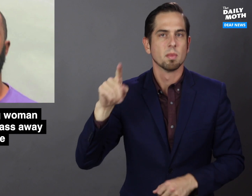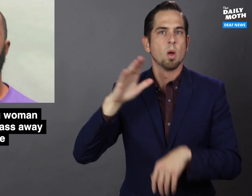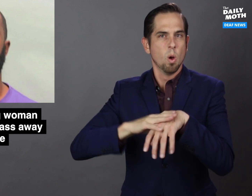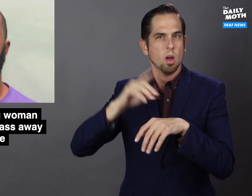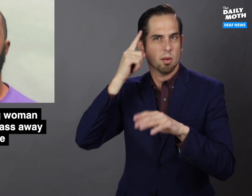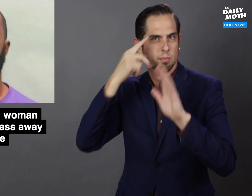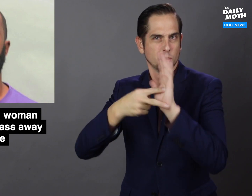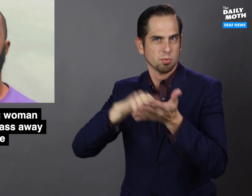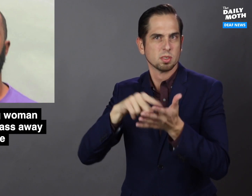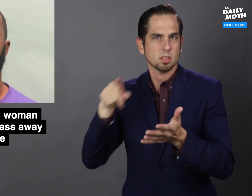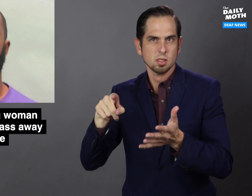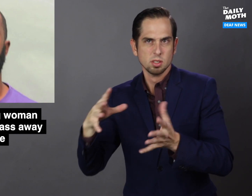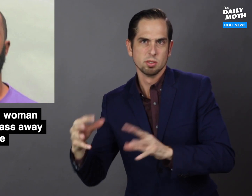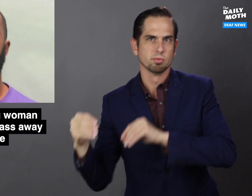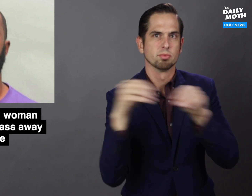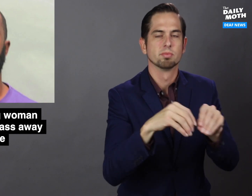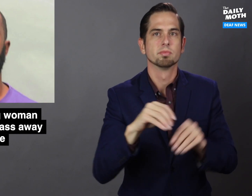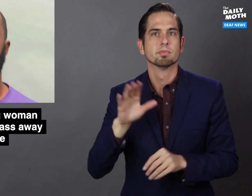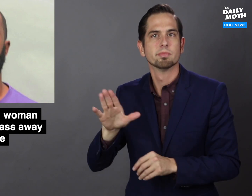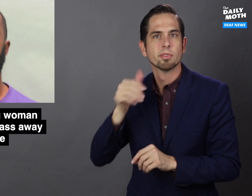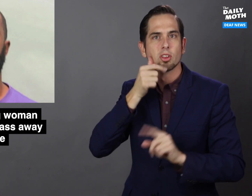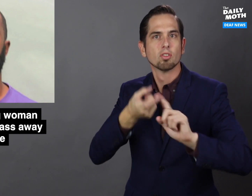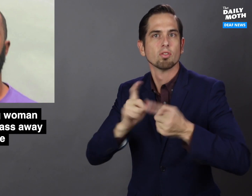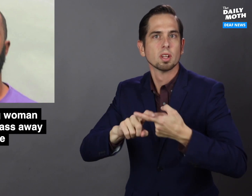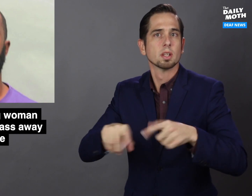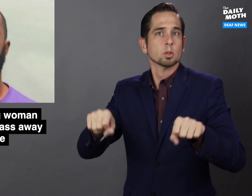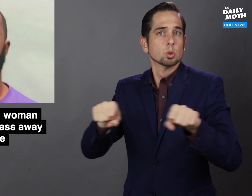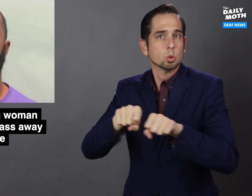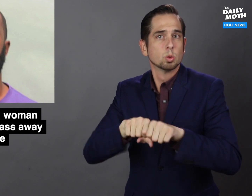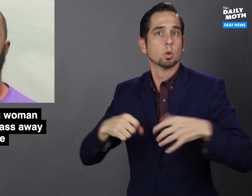purposefully set his girlfriend's shoes